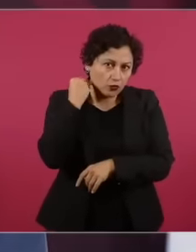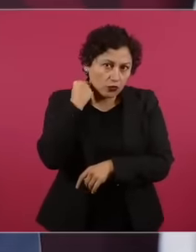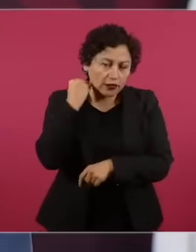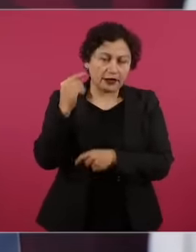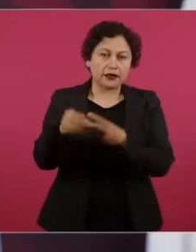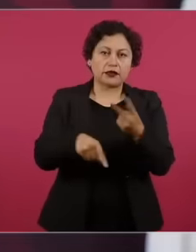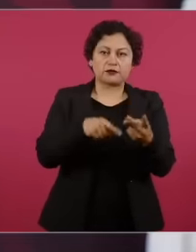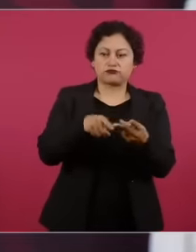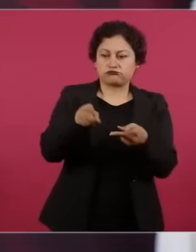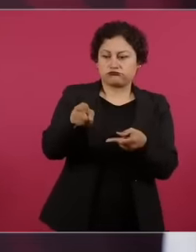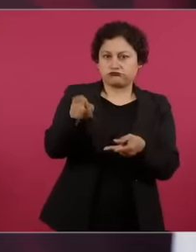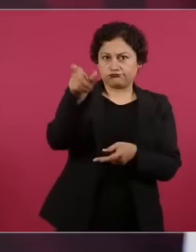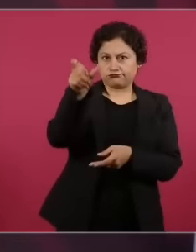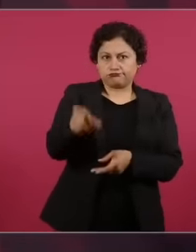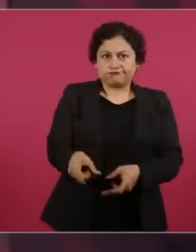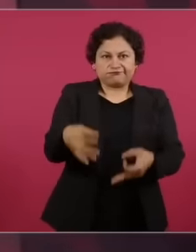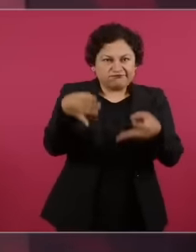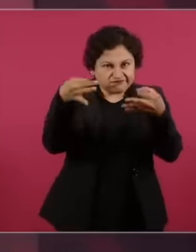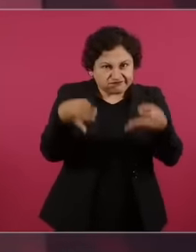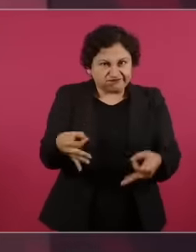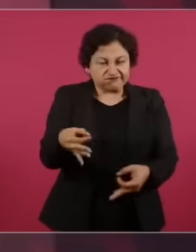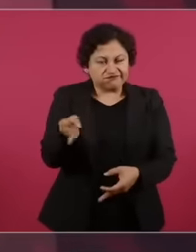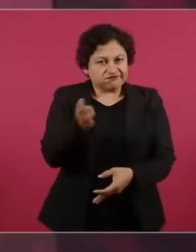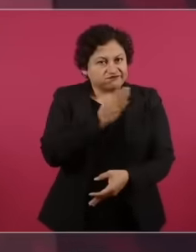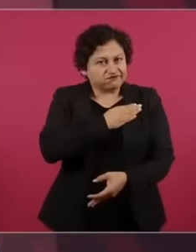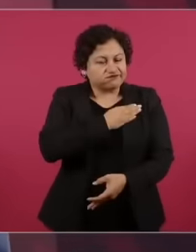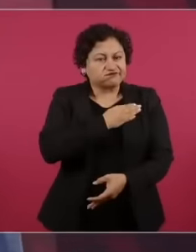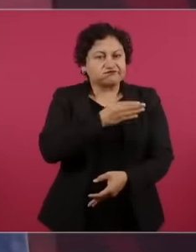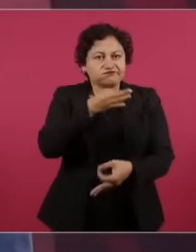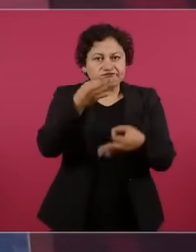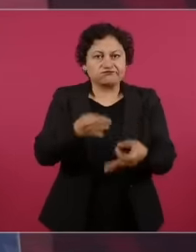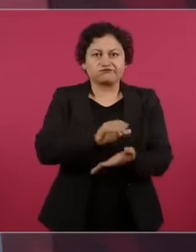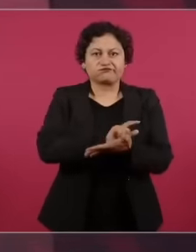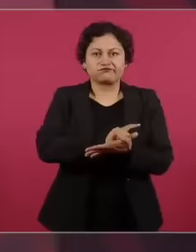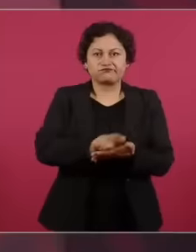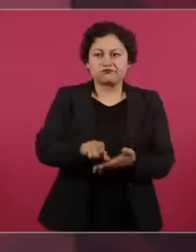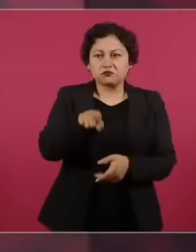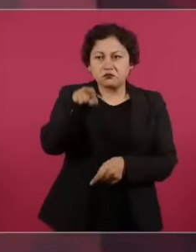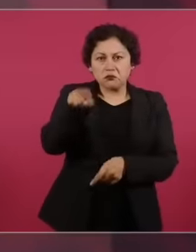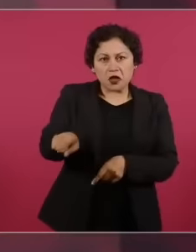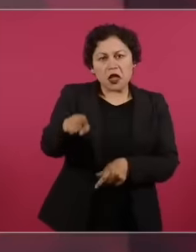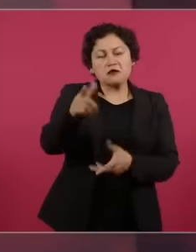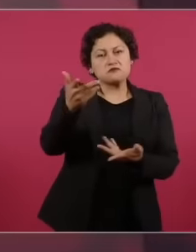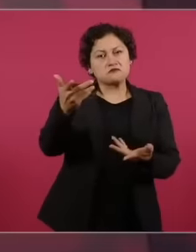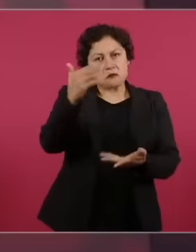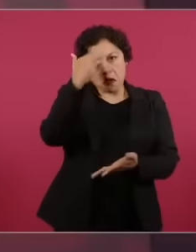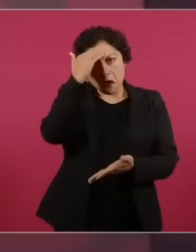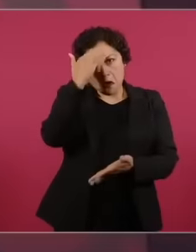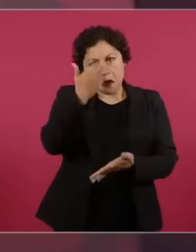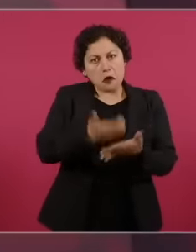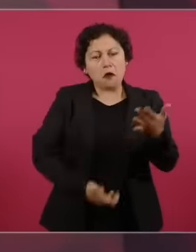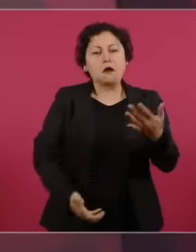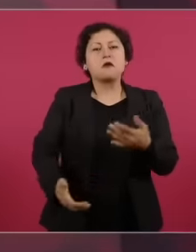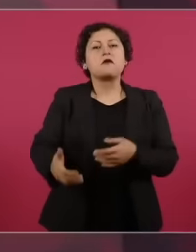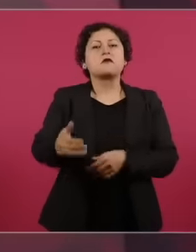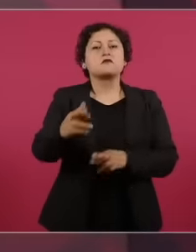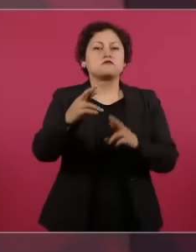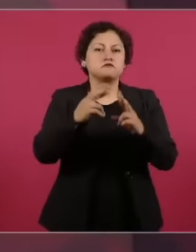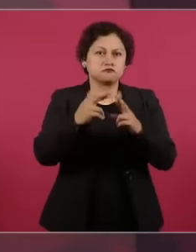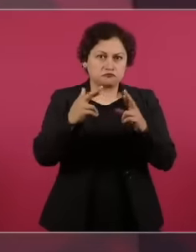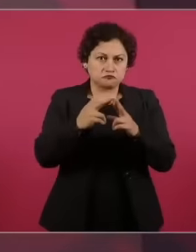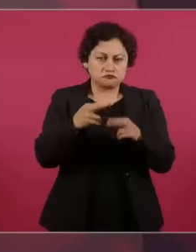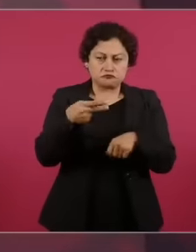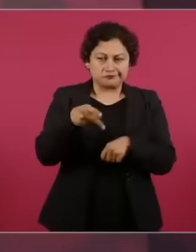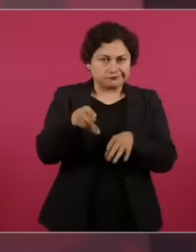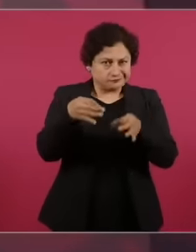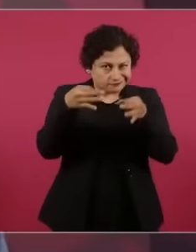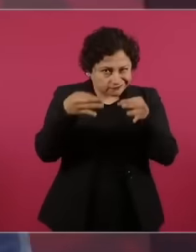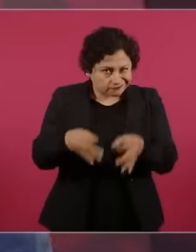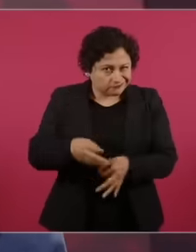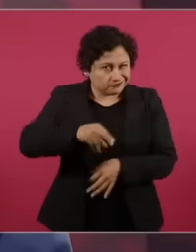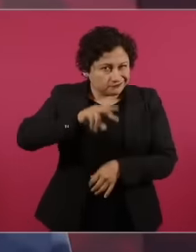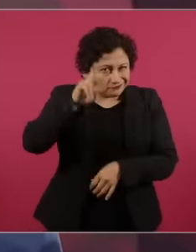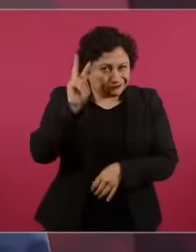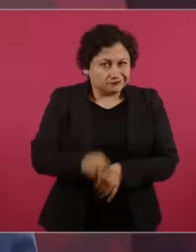an upright Catholic, but authentic,